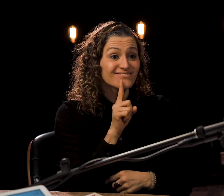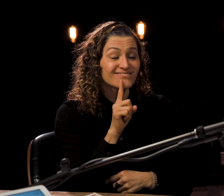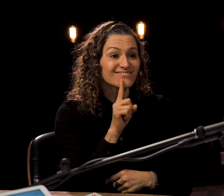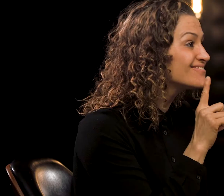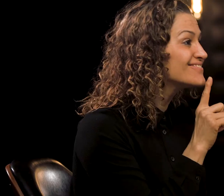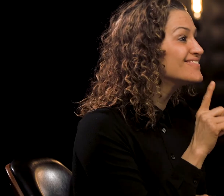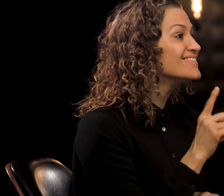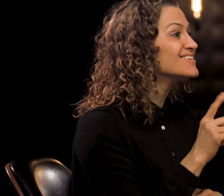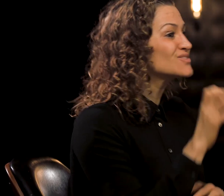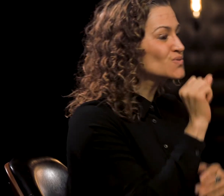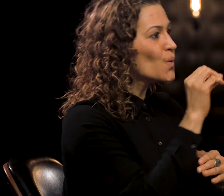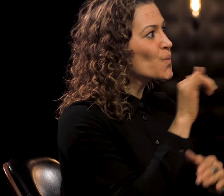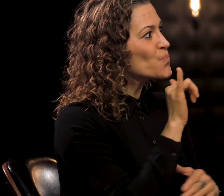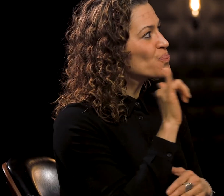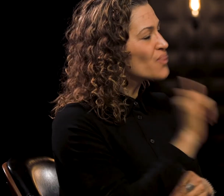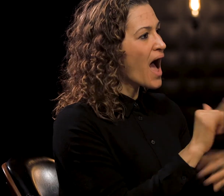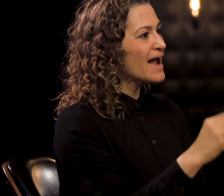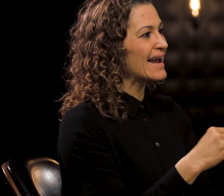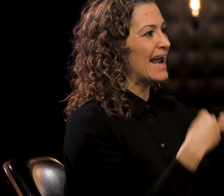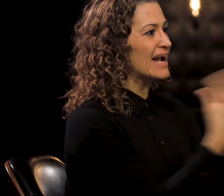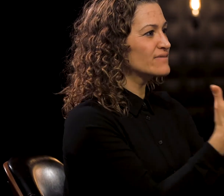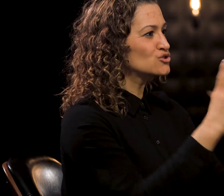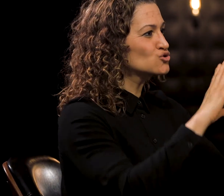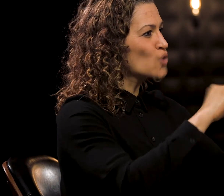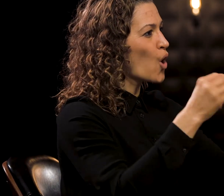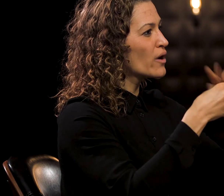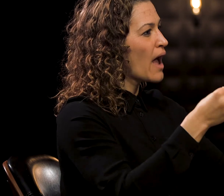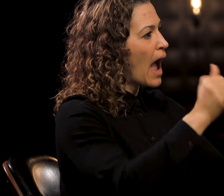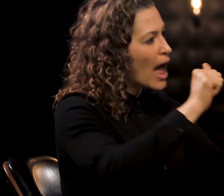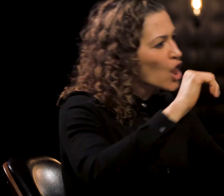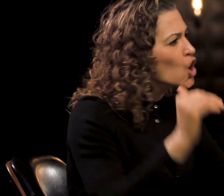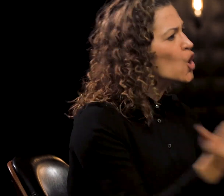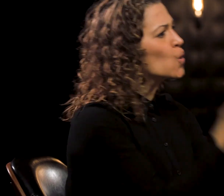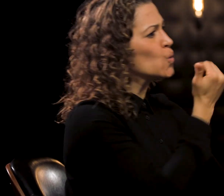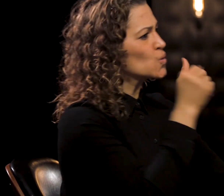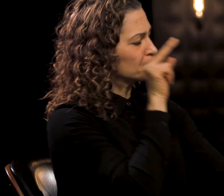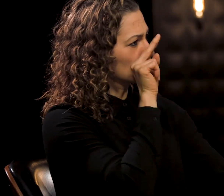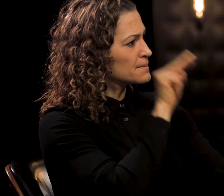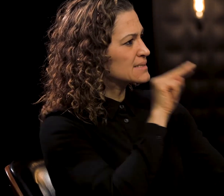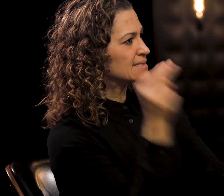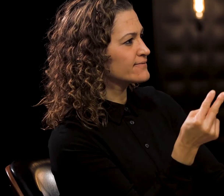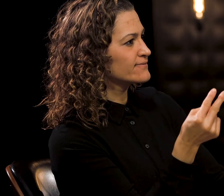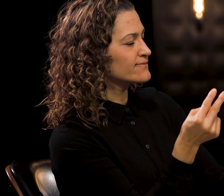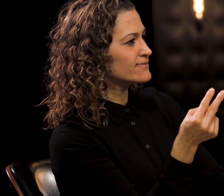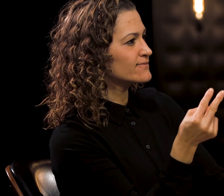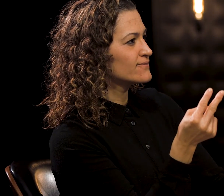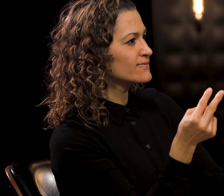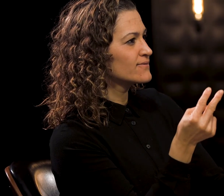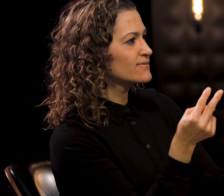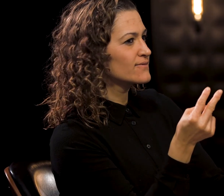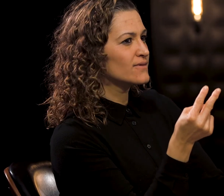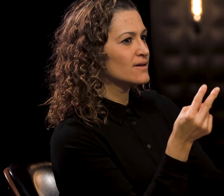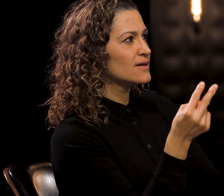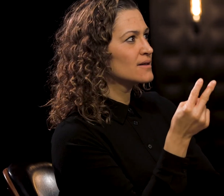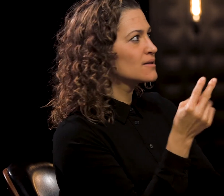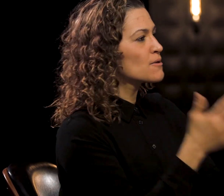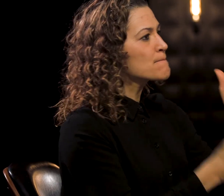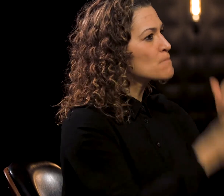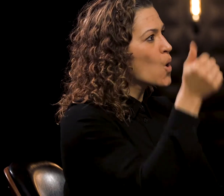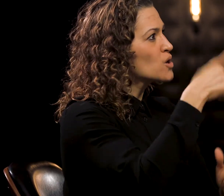Dawn Jani Birley: Hamlet to tell this story. Dawn Jani Birley: As a deaf character Dawn Jani Birley: and a deaf performer, Dawn Jani Birley: it gives a new perspective on